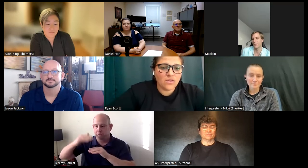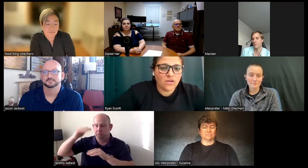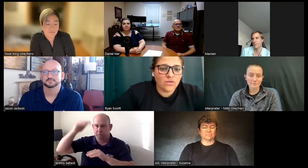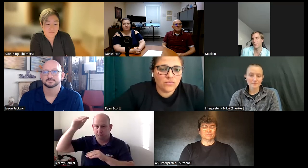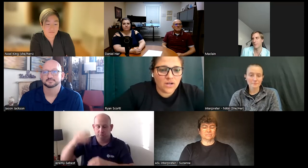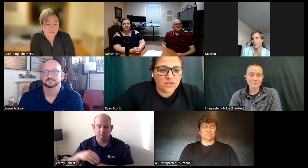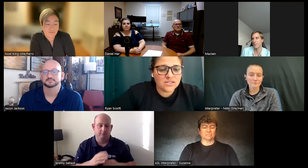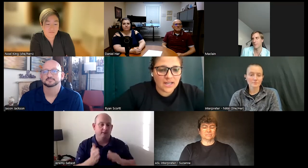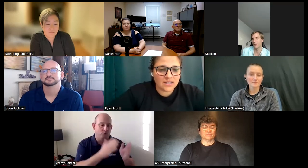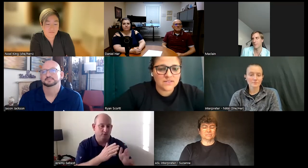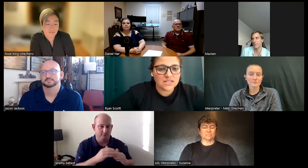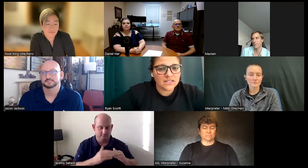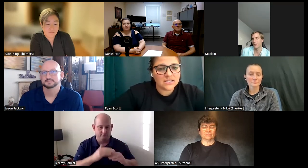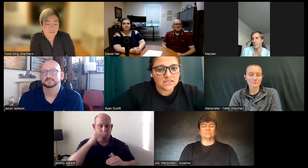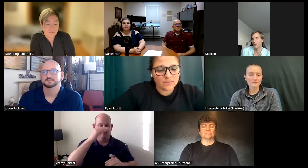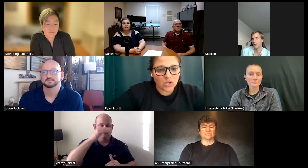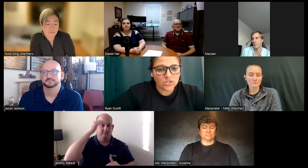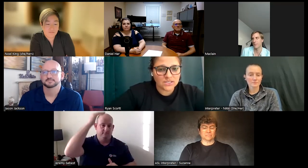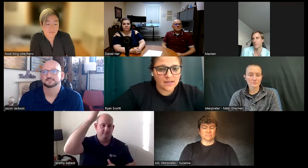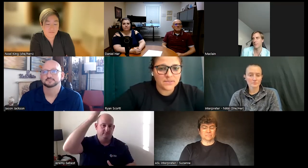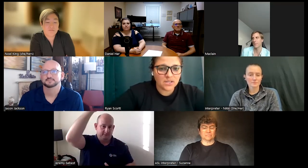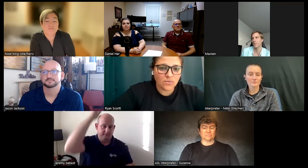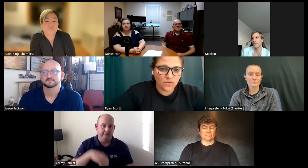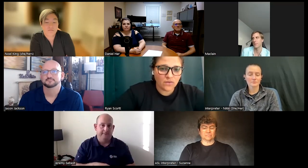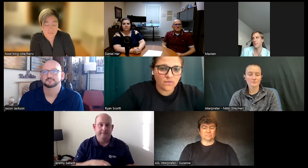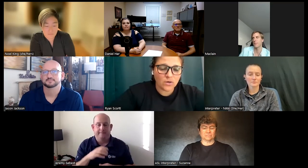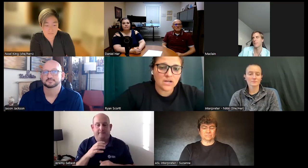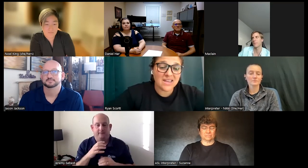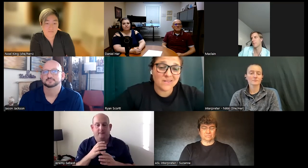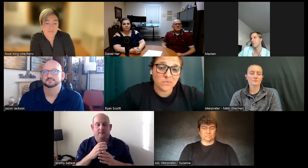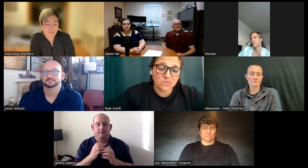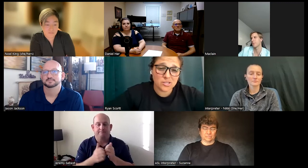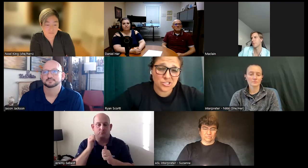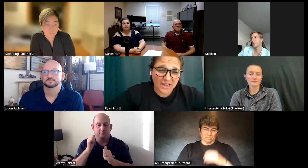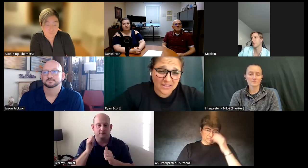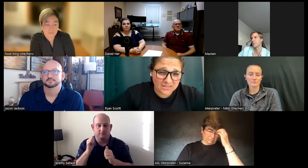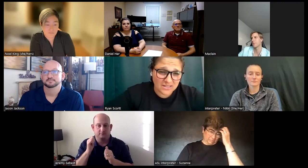the rungs kind of set smaller steps moving forward and then one with giant